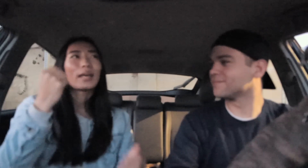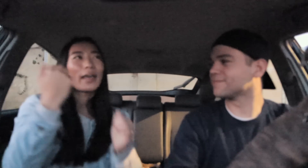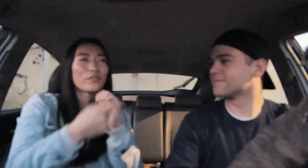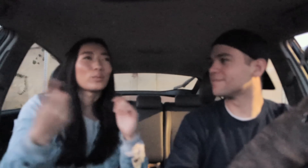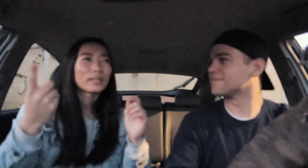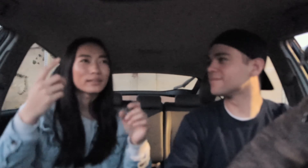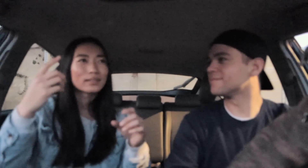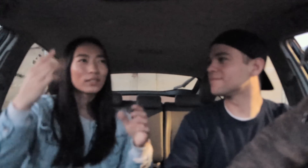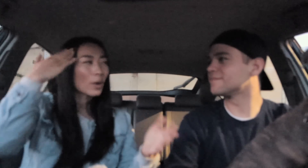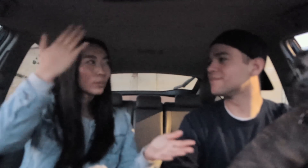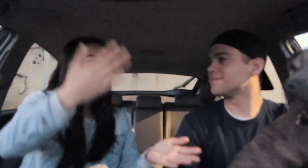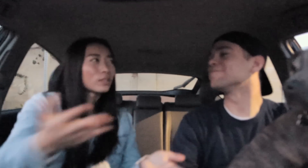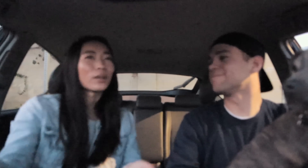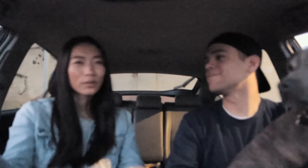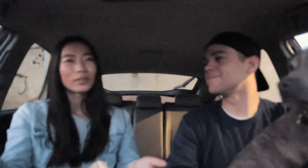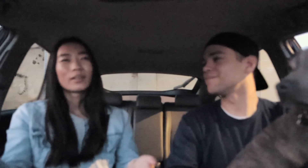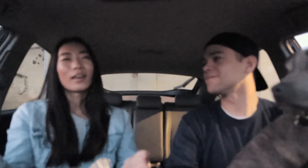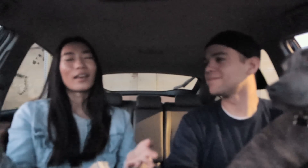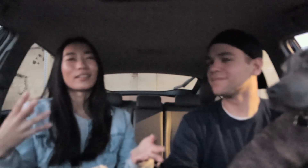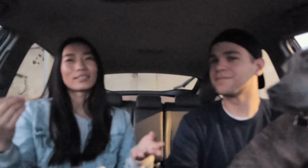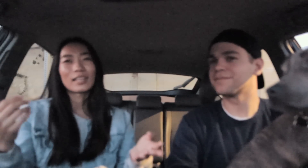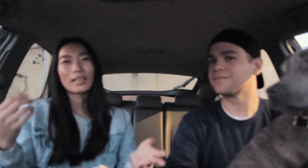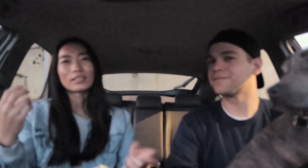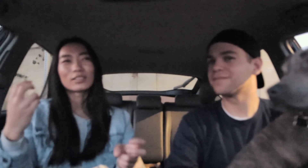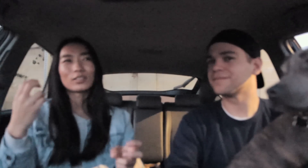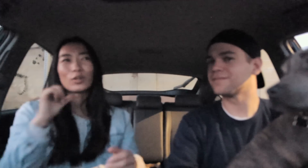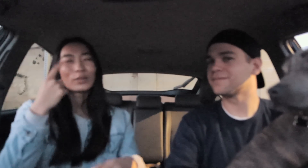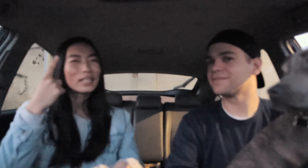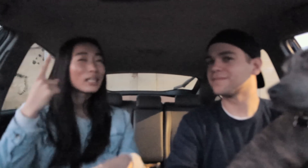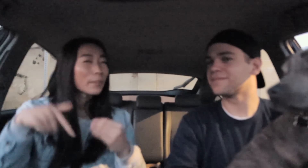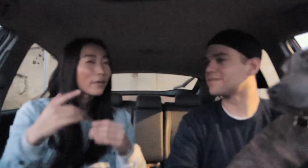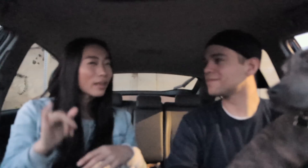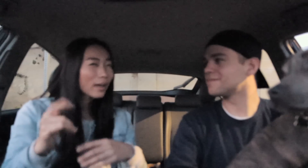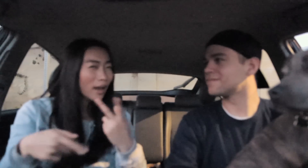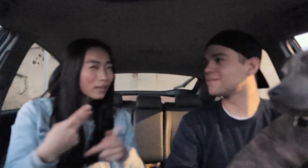that everyone knows you know and you don't really think about that kind